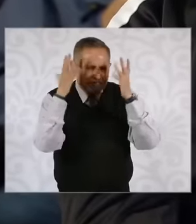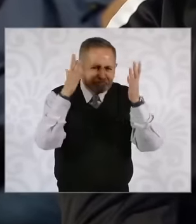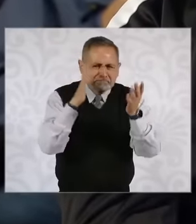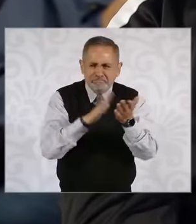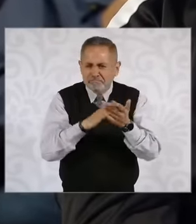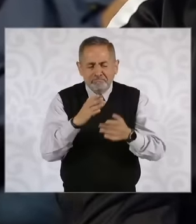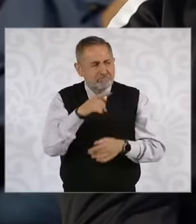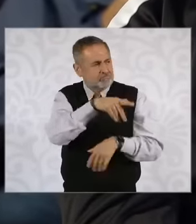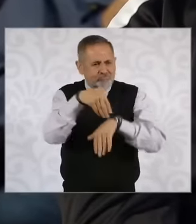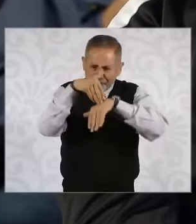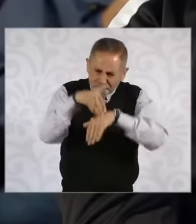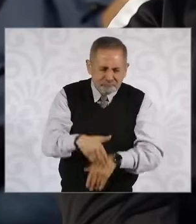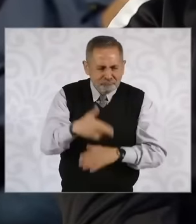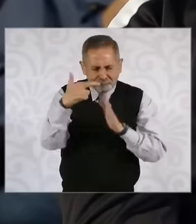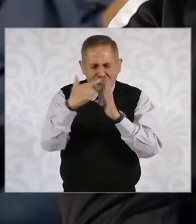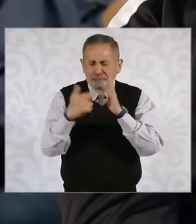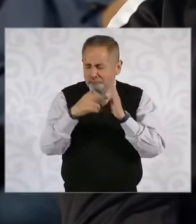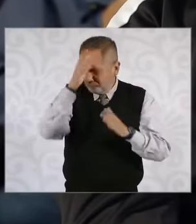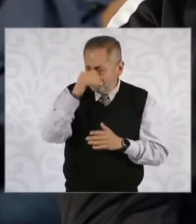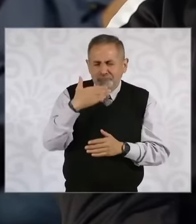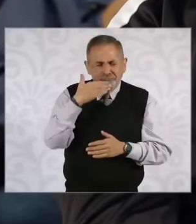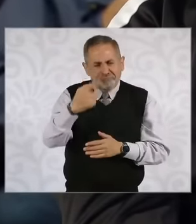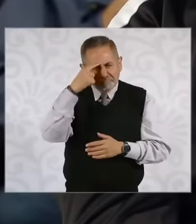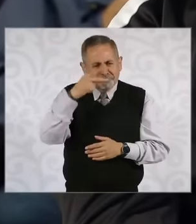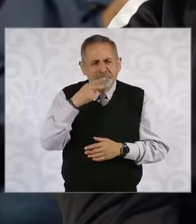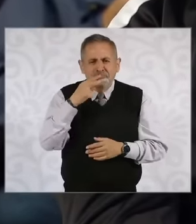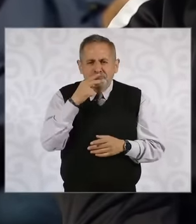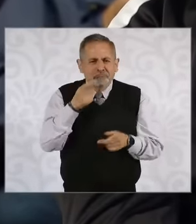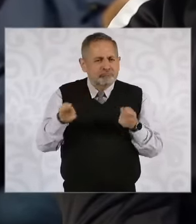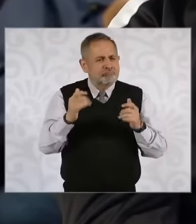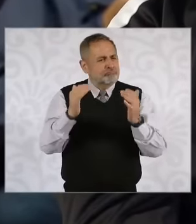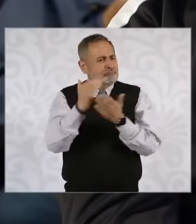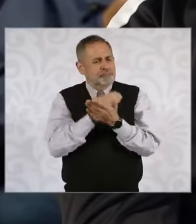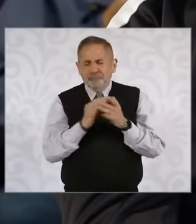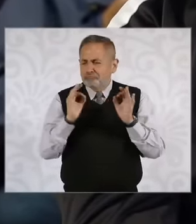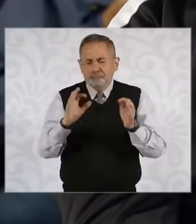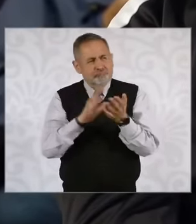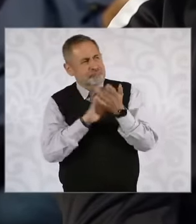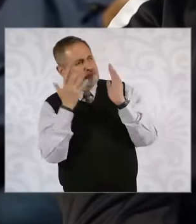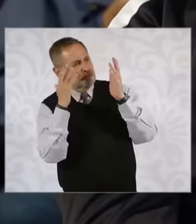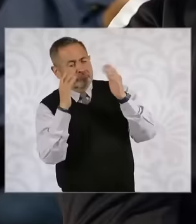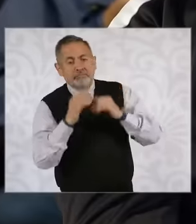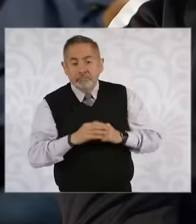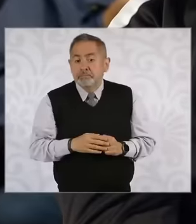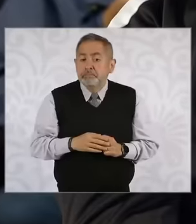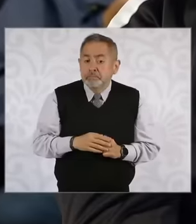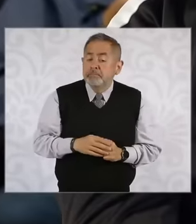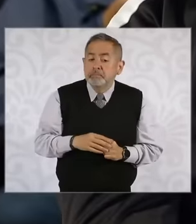adheres to the framework agreement for tobacco control, it is a country that is leading